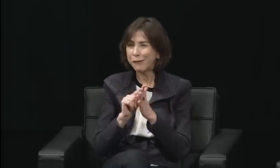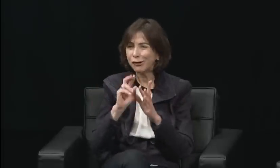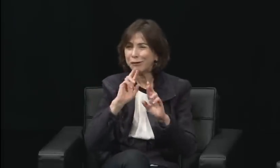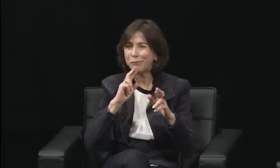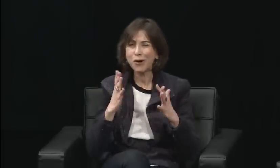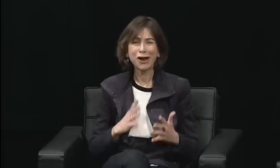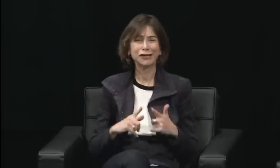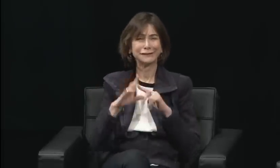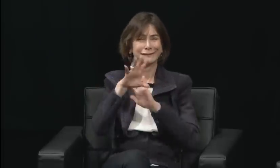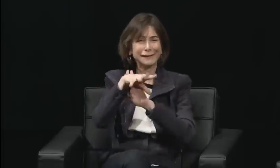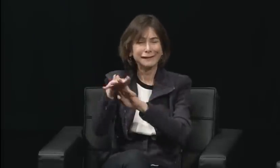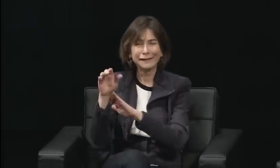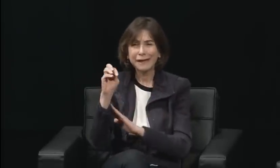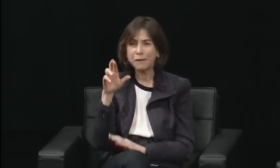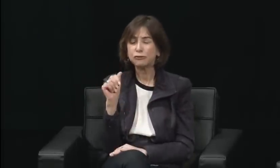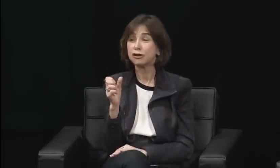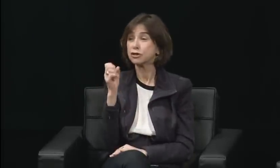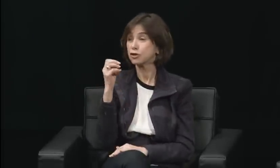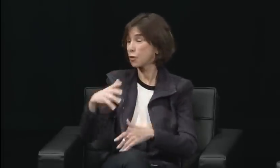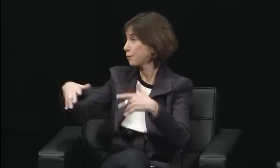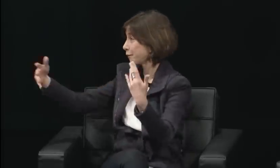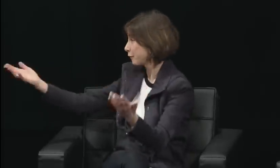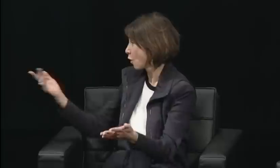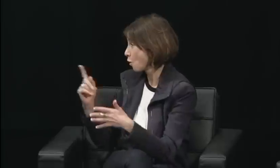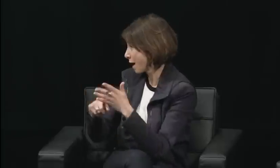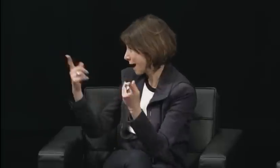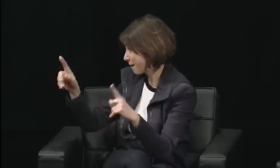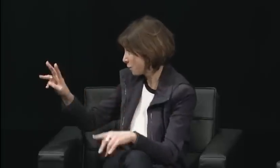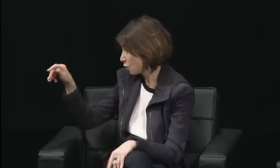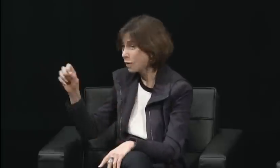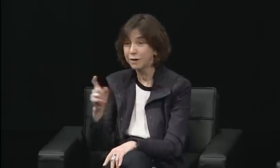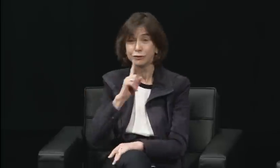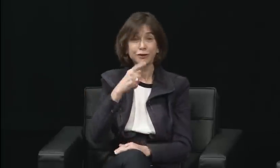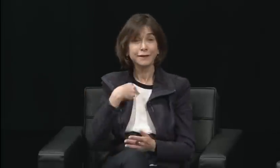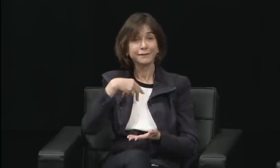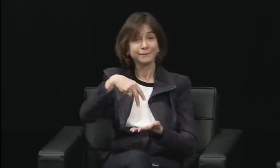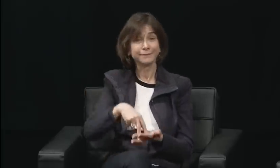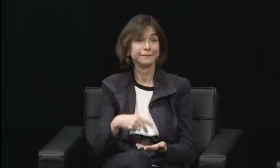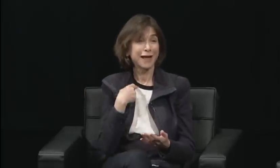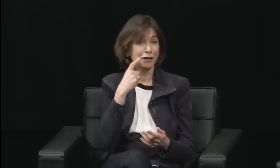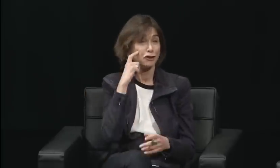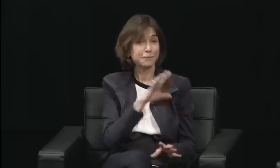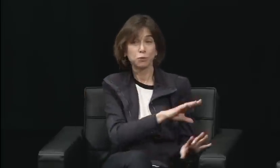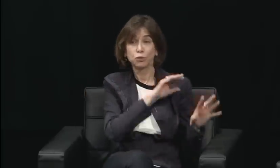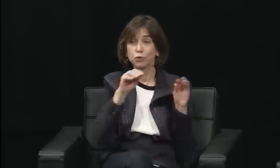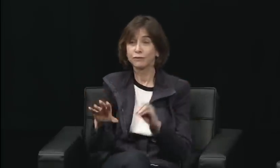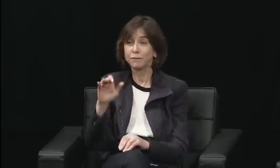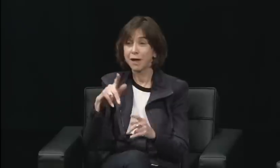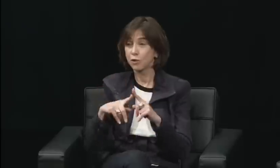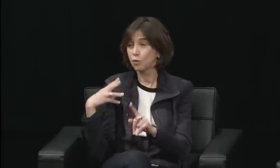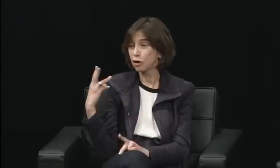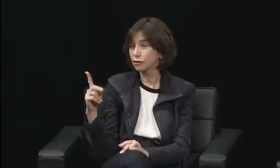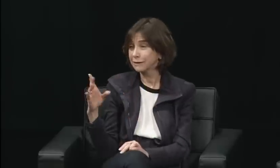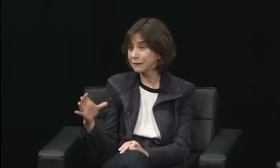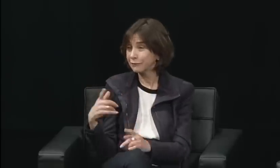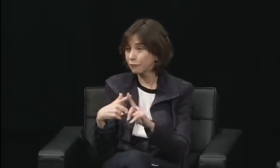Well, I was working here at the time, at Gallaudet,